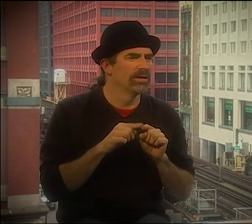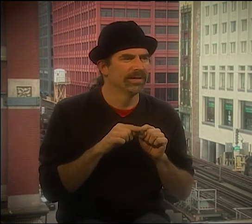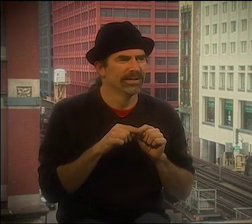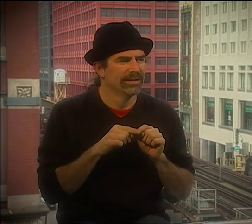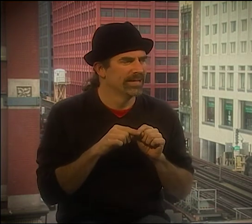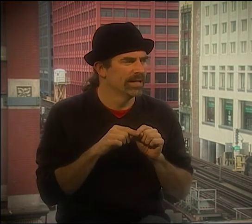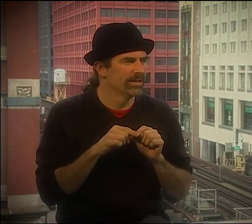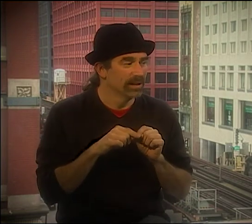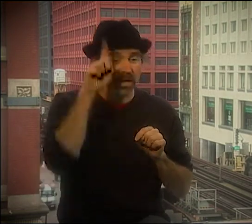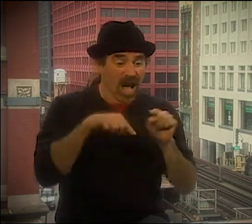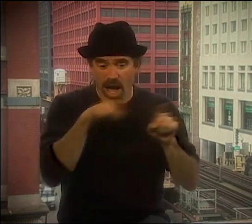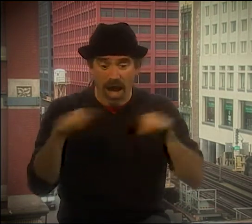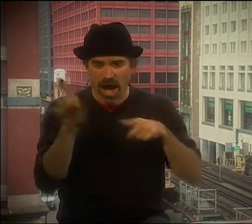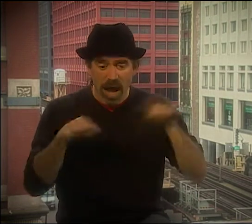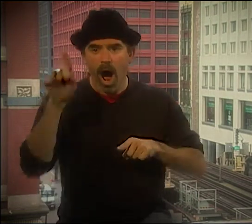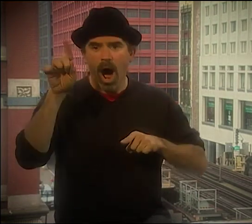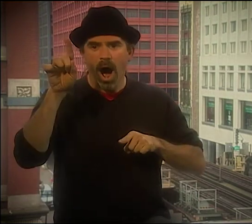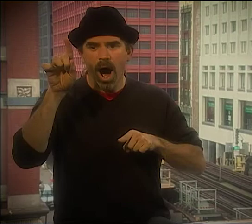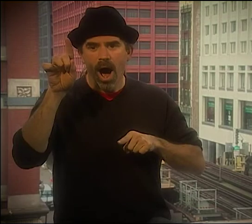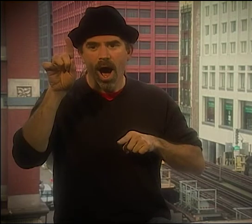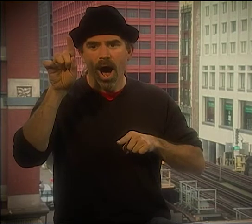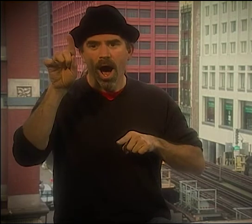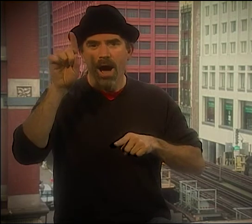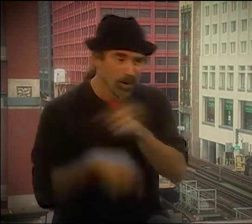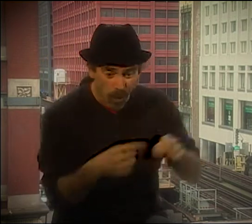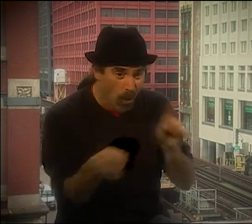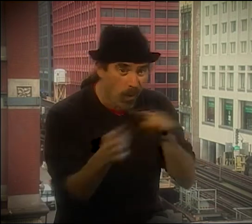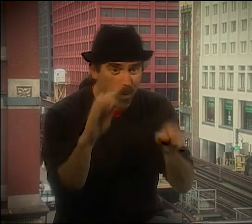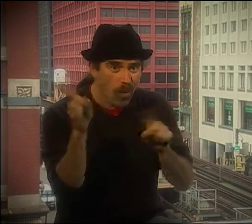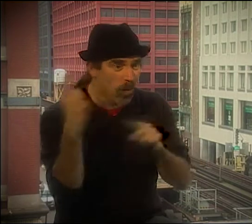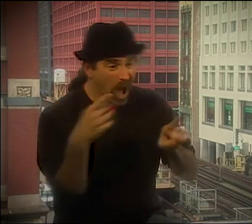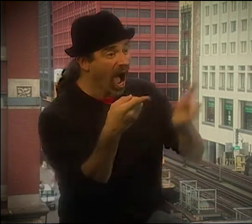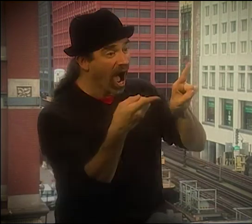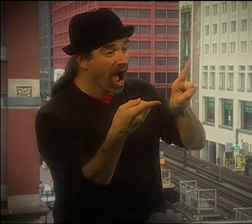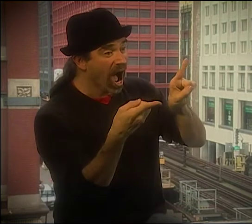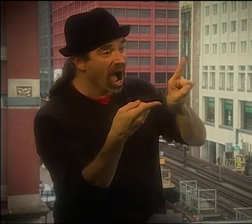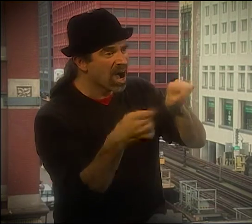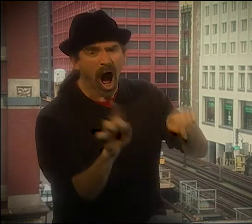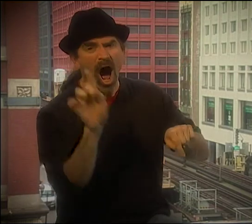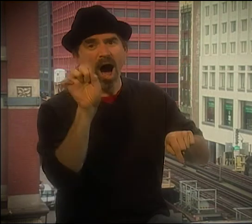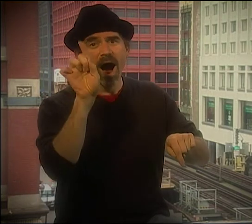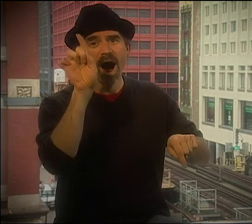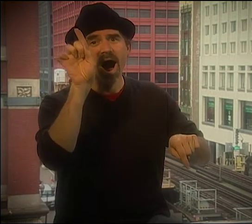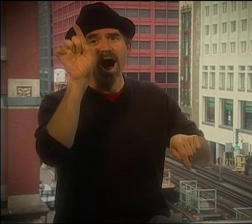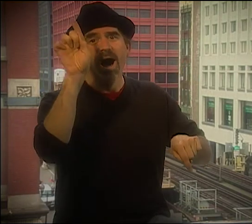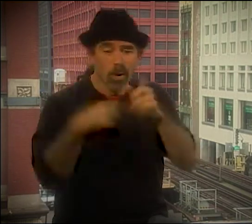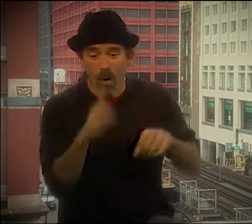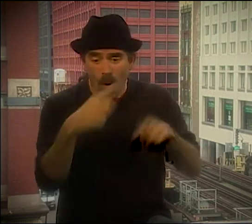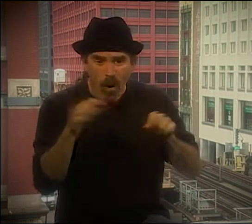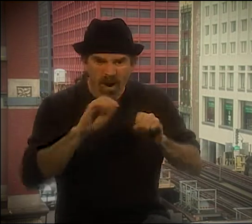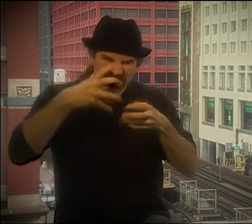MORE THE SWEET FLOWING THING. DEBBIE WOULD BE MORE FRENETIC AND THEN STOPPING FOR A SECOND